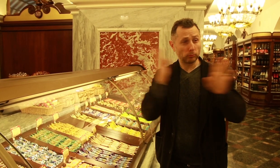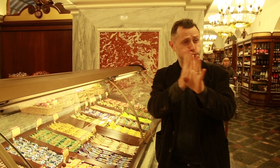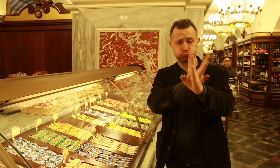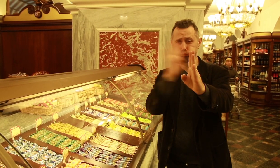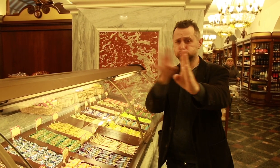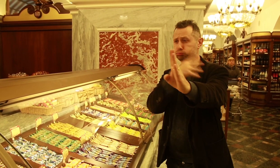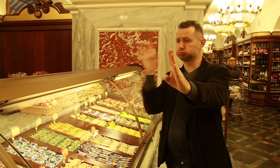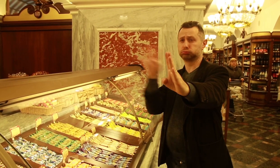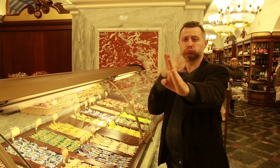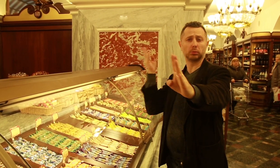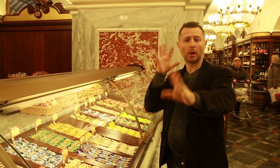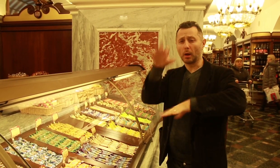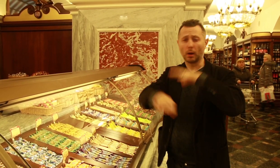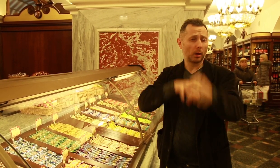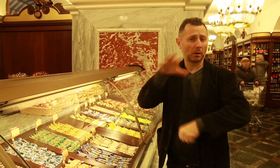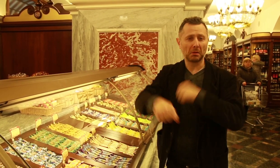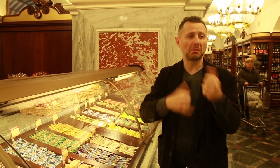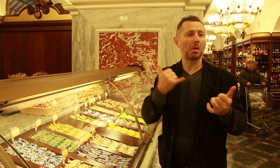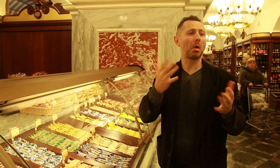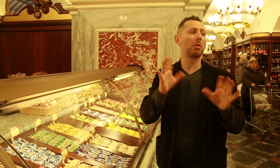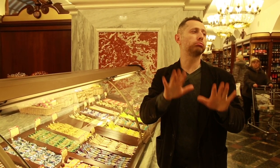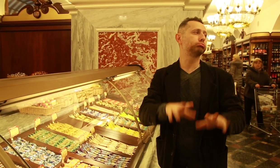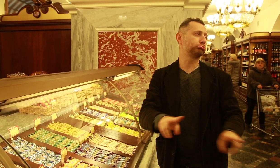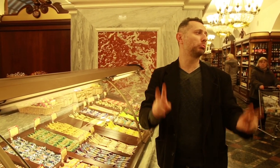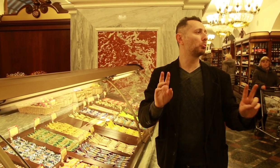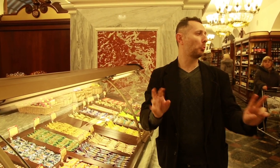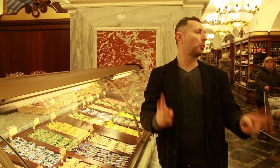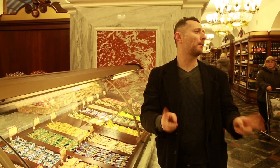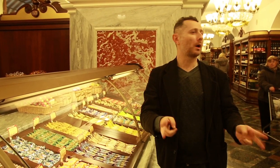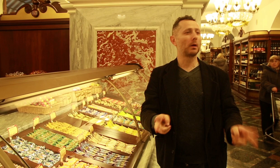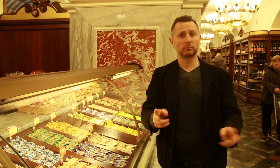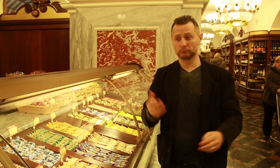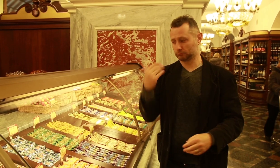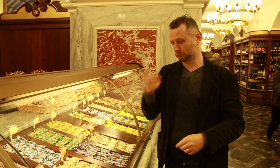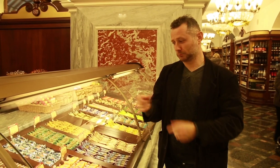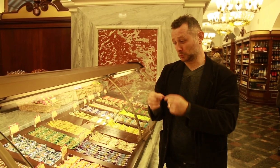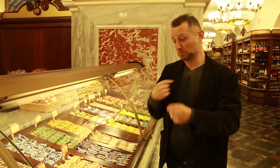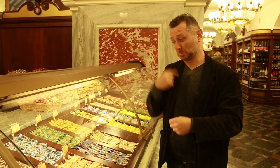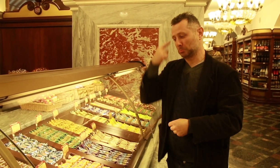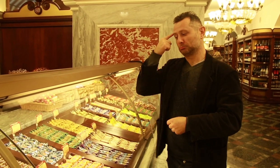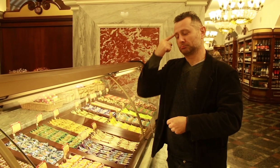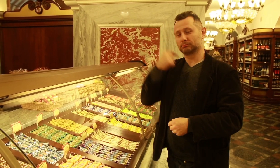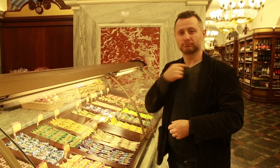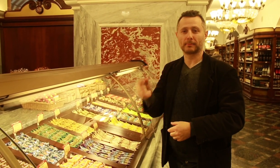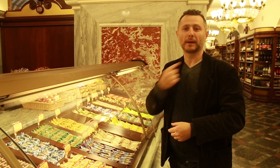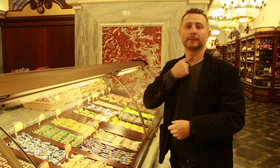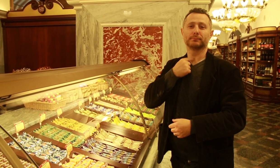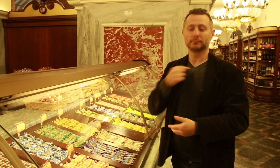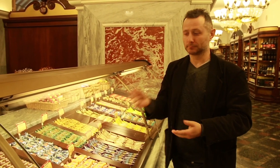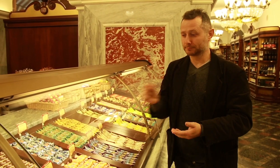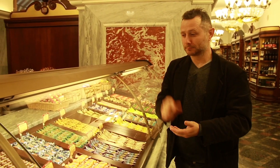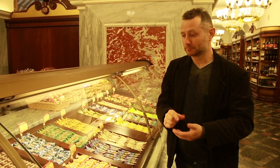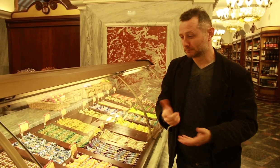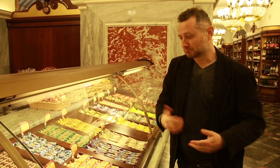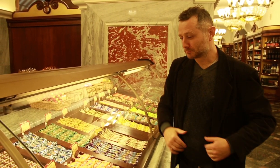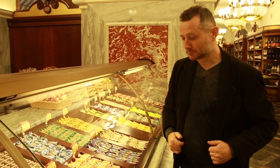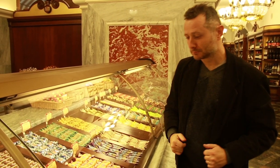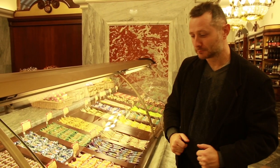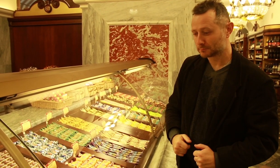treat that there would be long lines just for boxes of bird’s milk. Now, it is easier to find. I think I will have